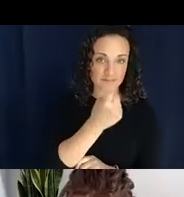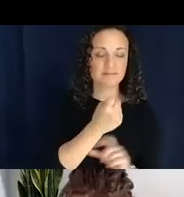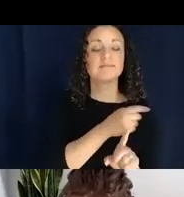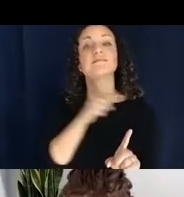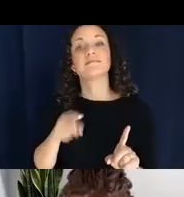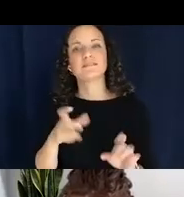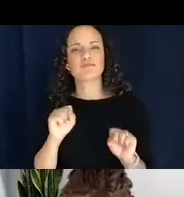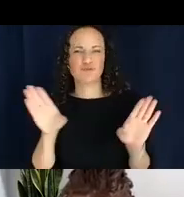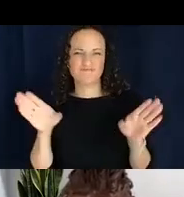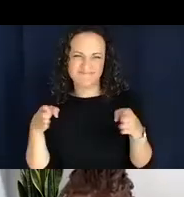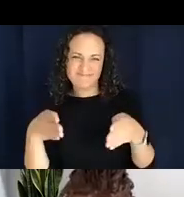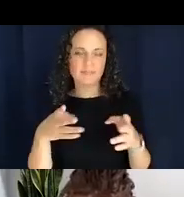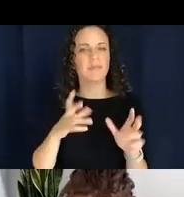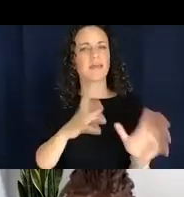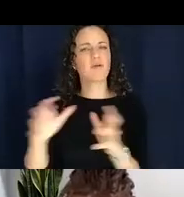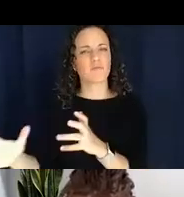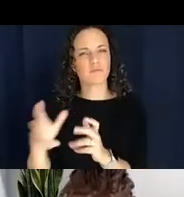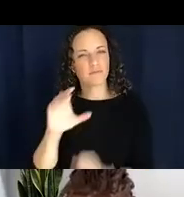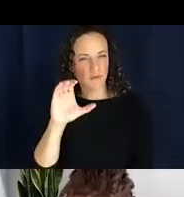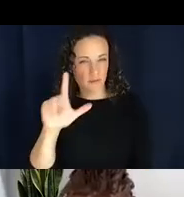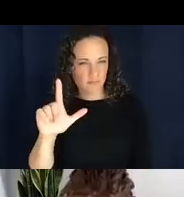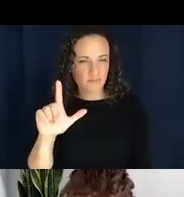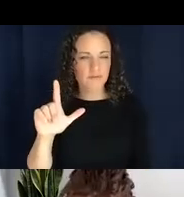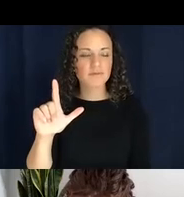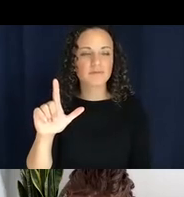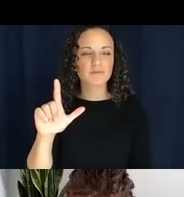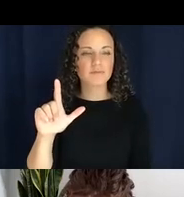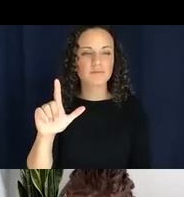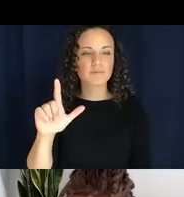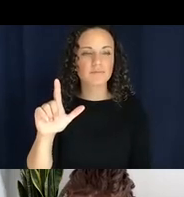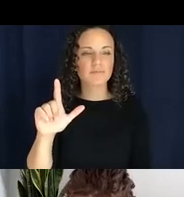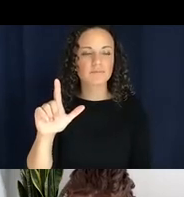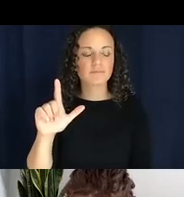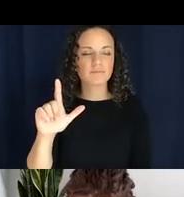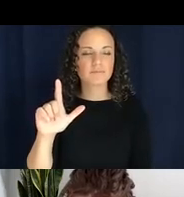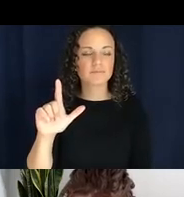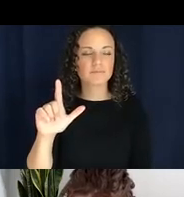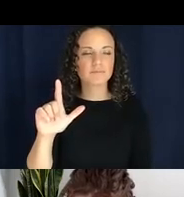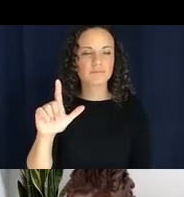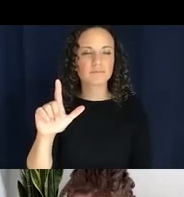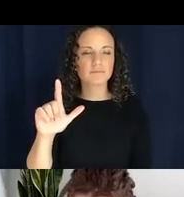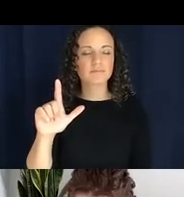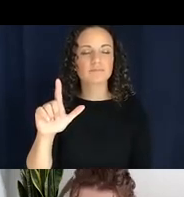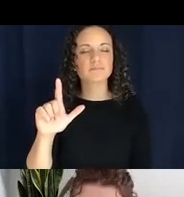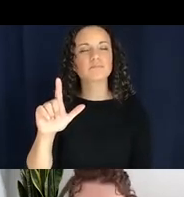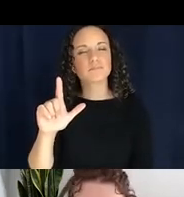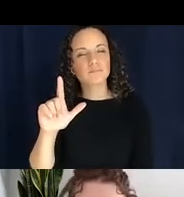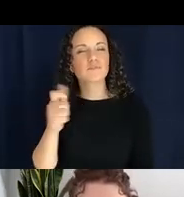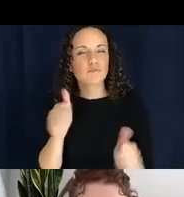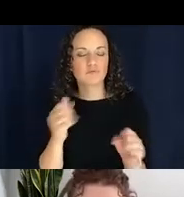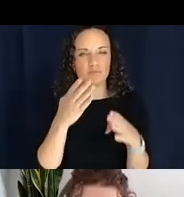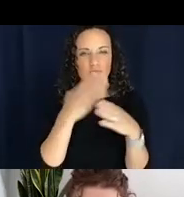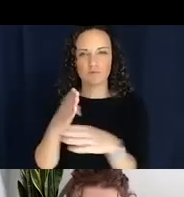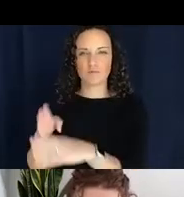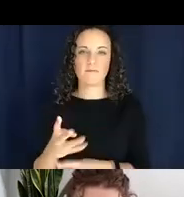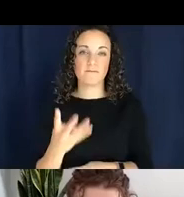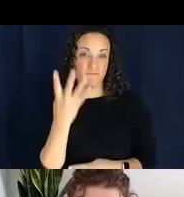of classifiers and they break it down into four basic categories as well, where you have